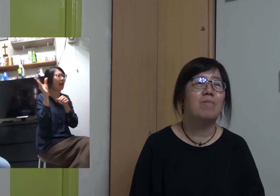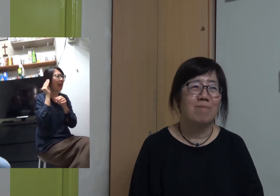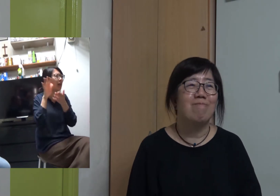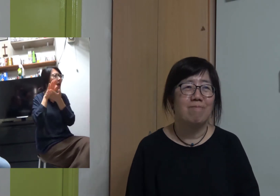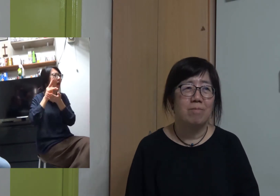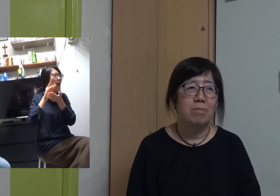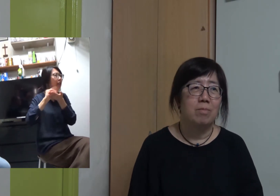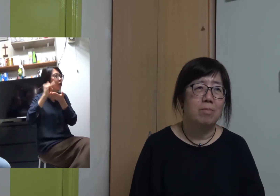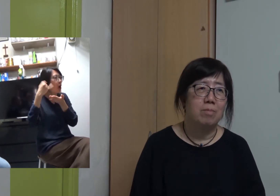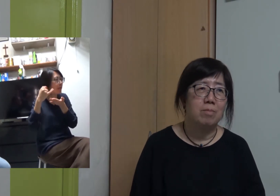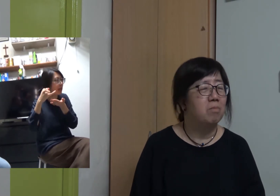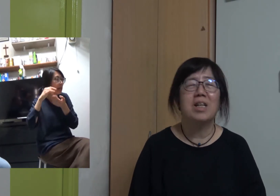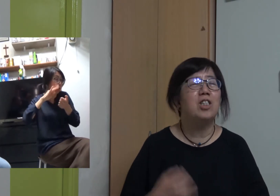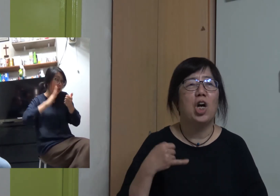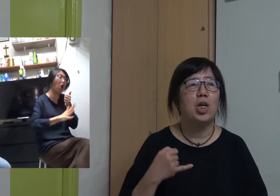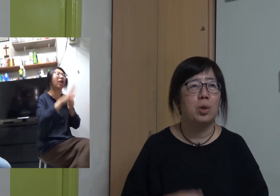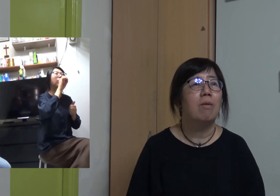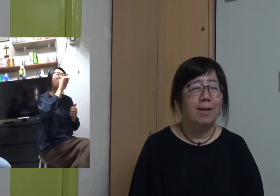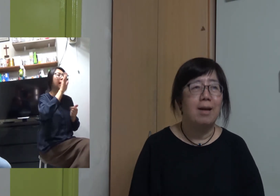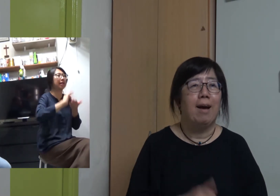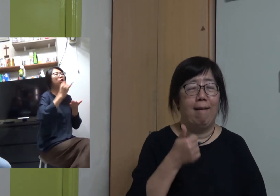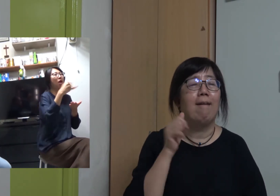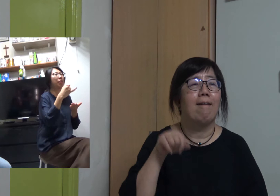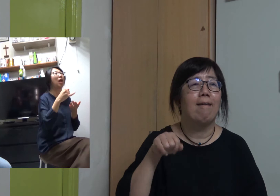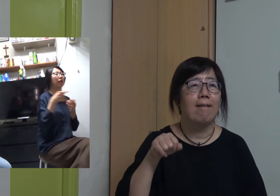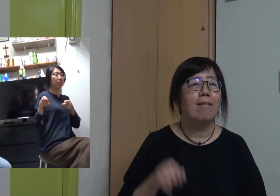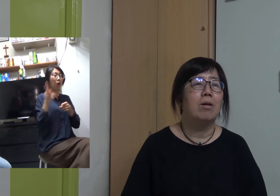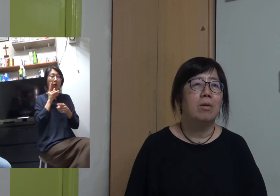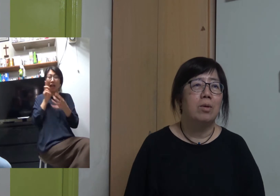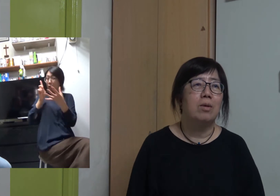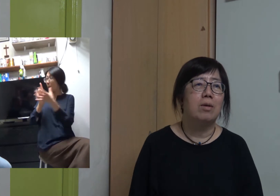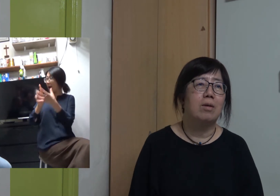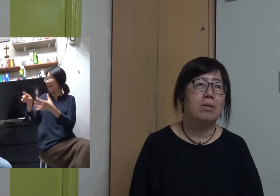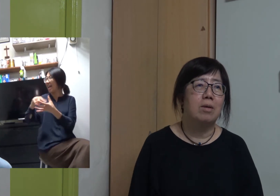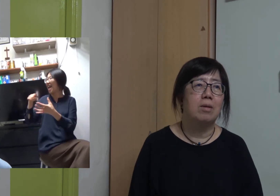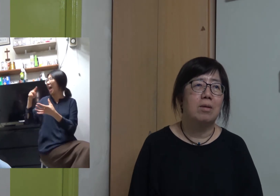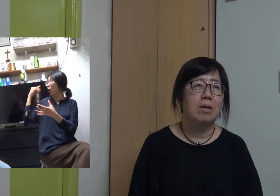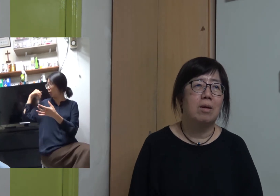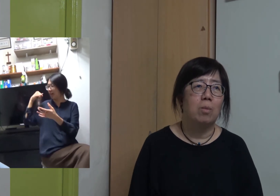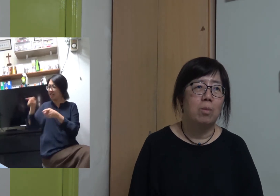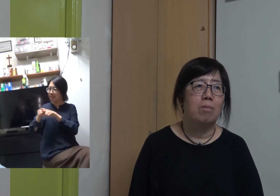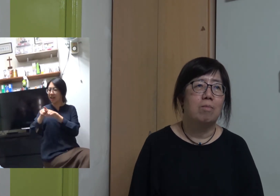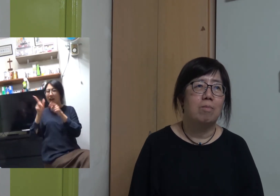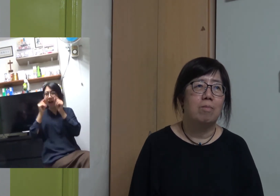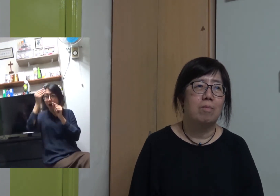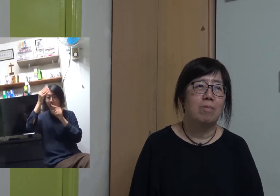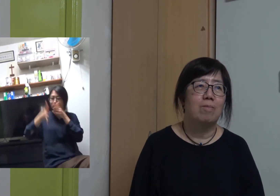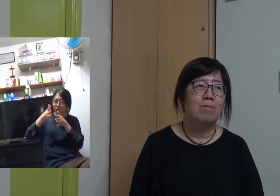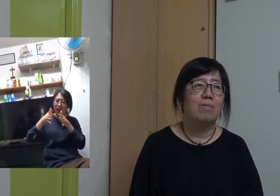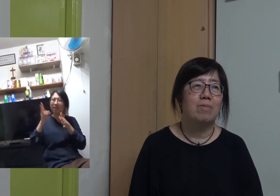His speech is unclear because of his weak hearing He learnt sign language with the deaf